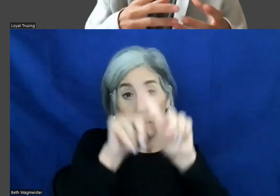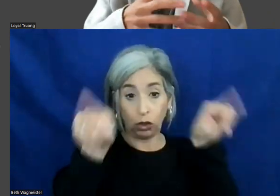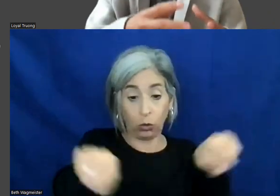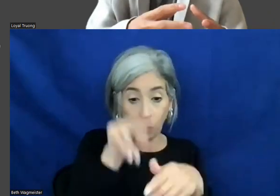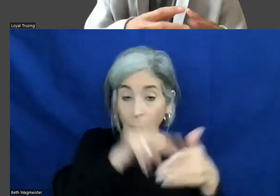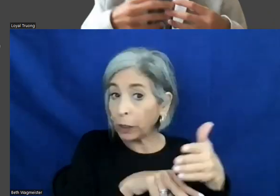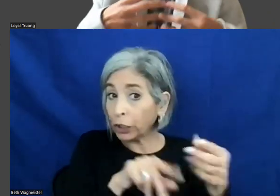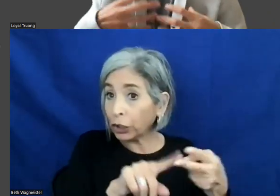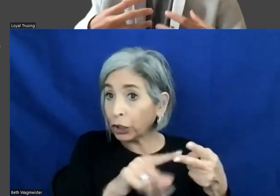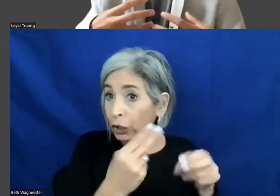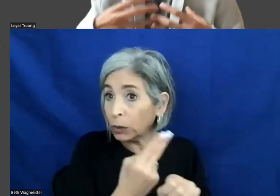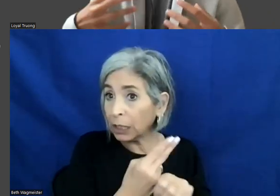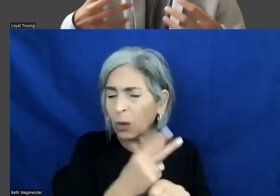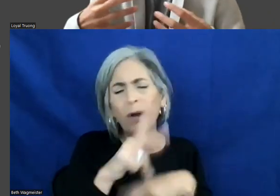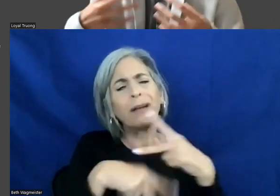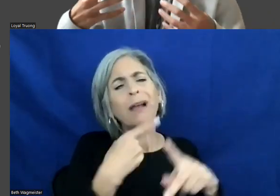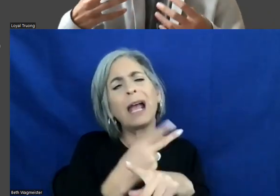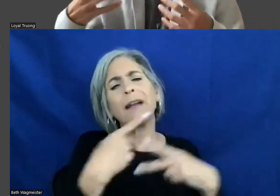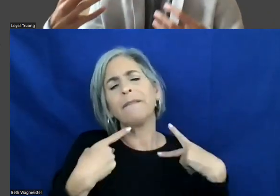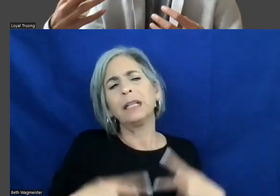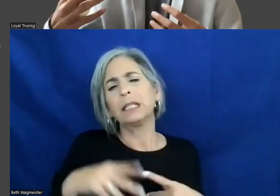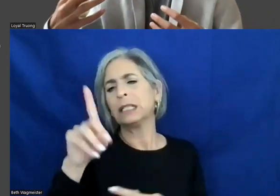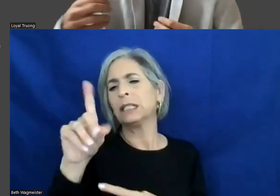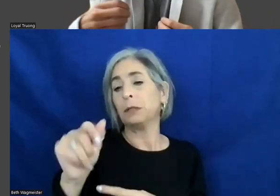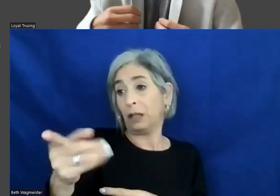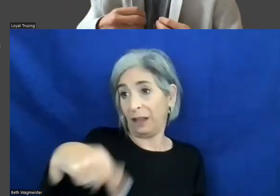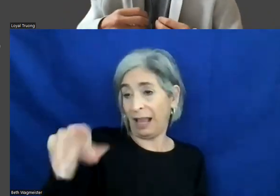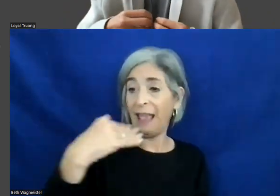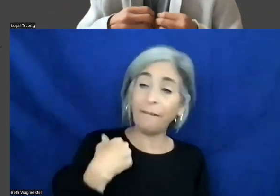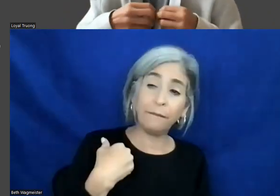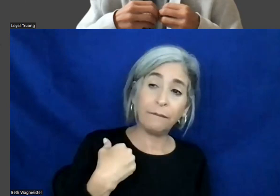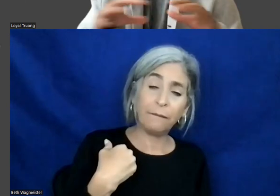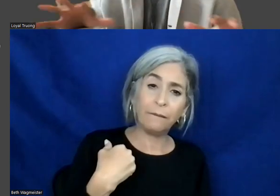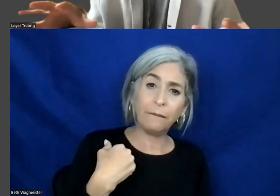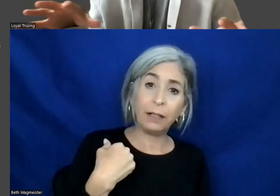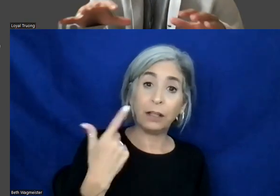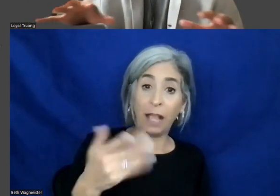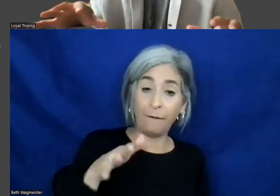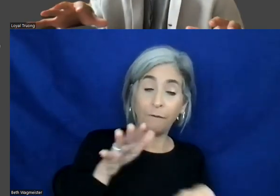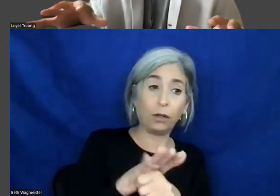and also what type of physical disability do they have. Do they have a full range of the keyboard,